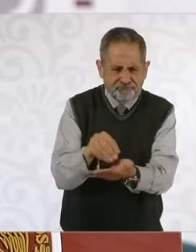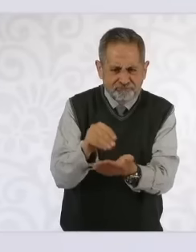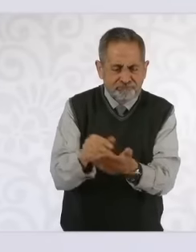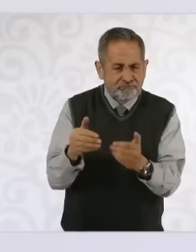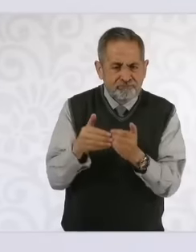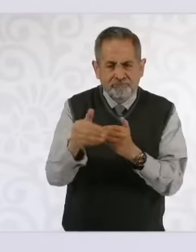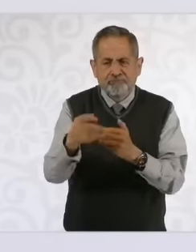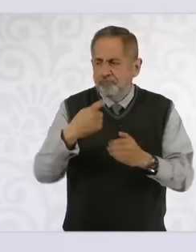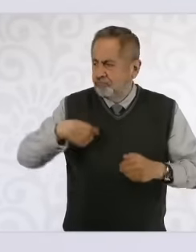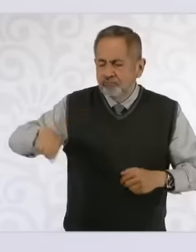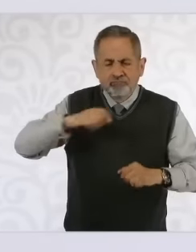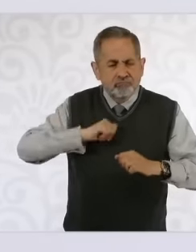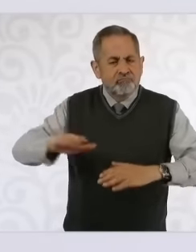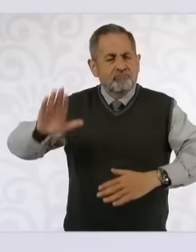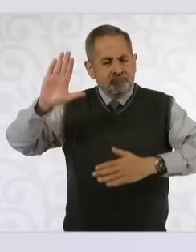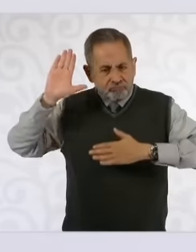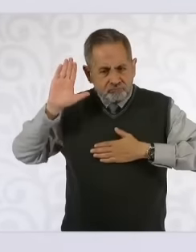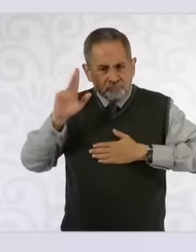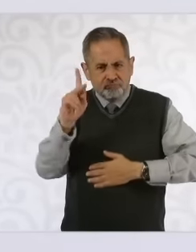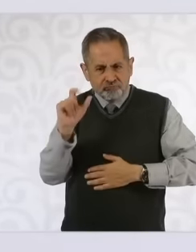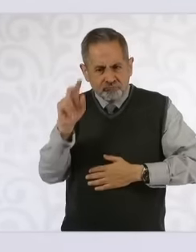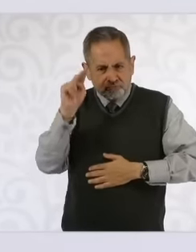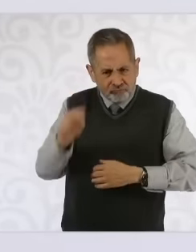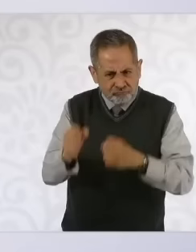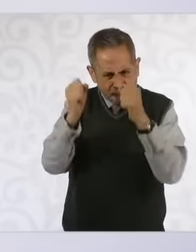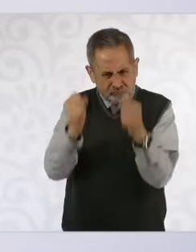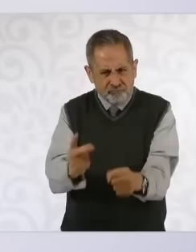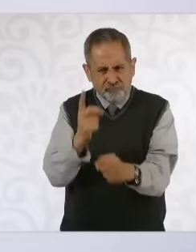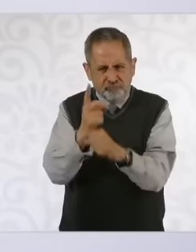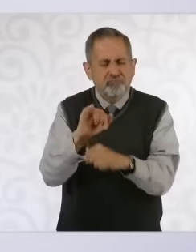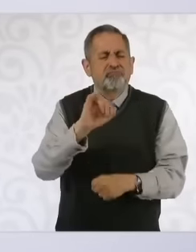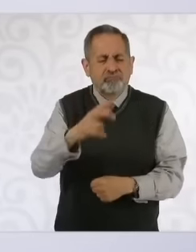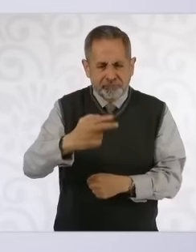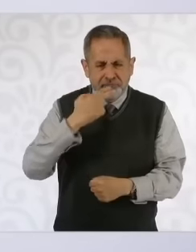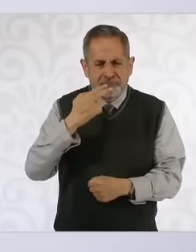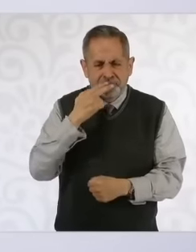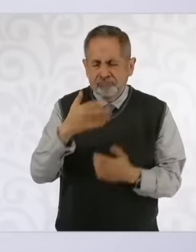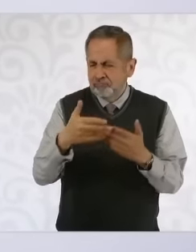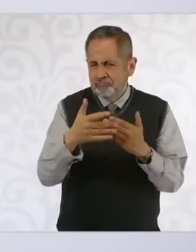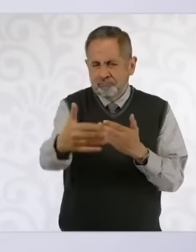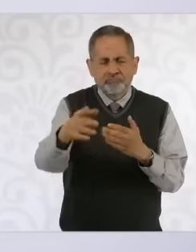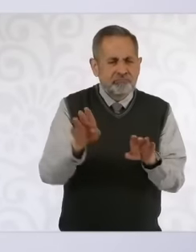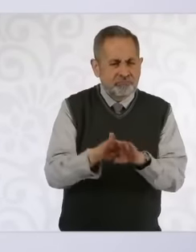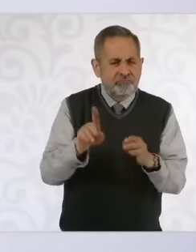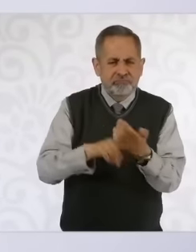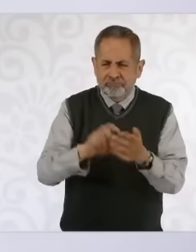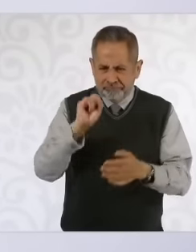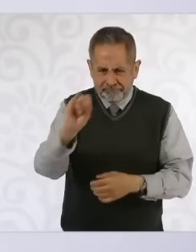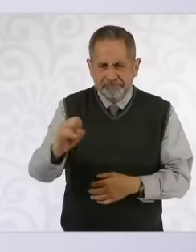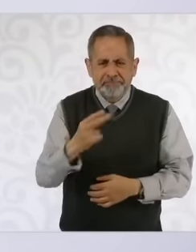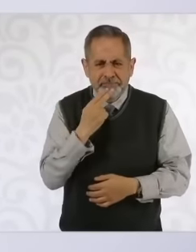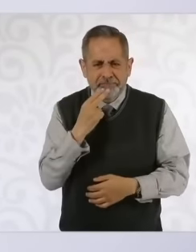committing that the security strategy is going to work and that we are going to continue reducing